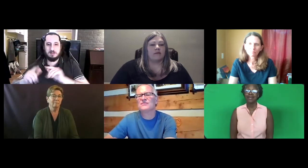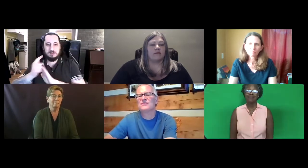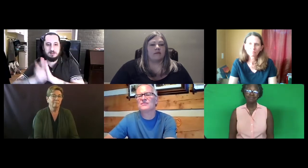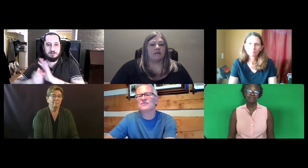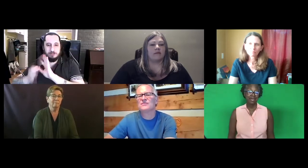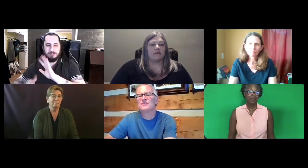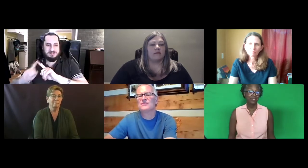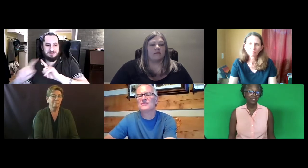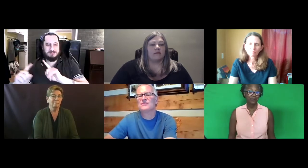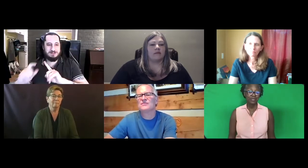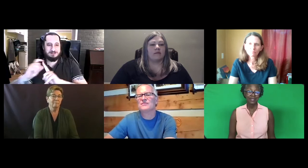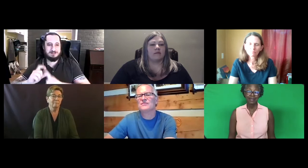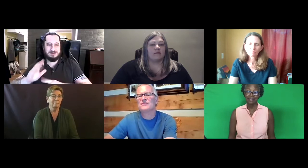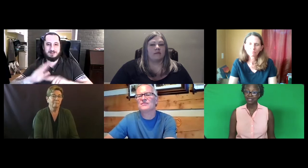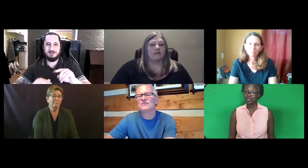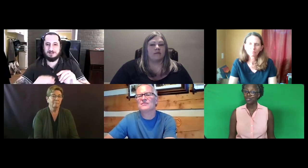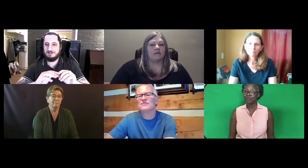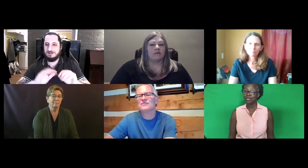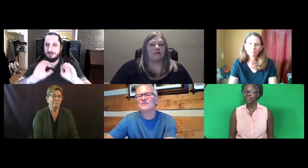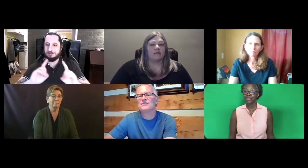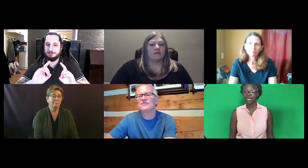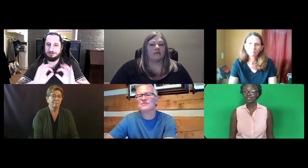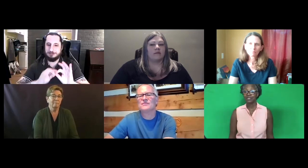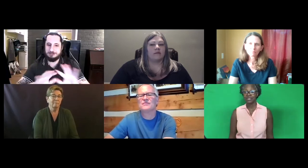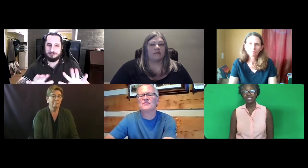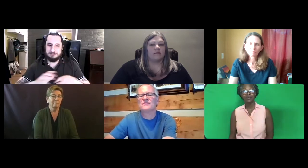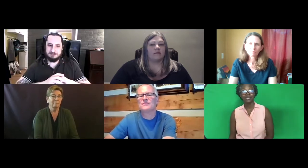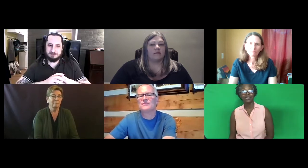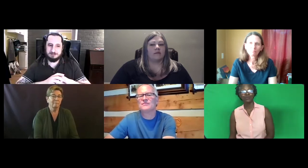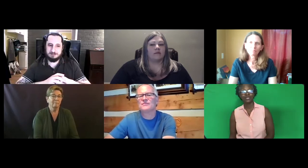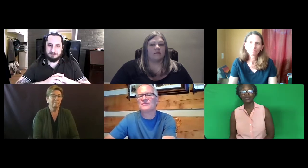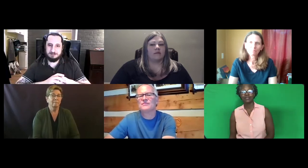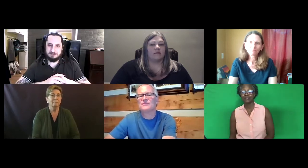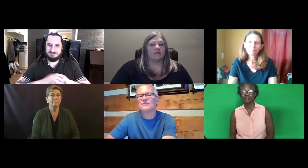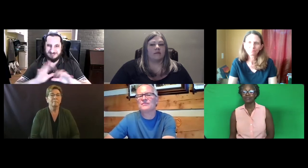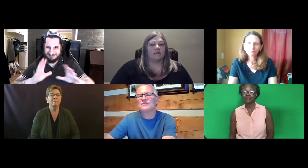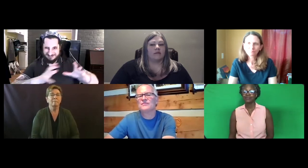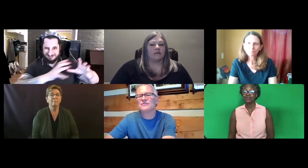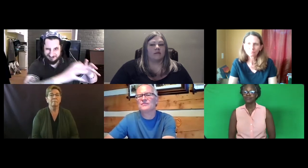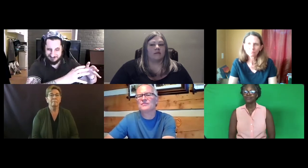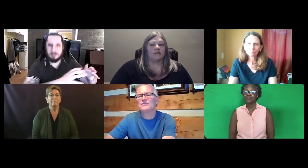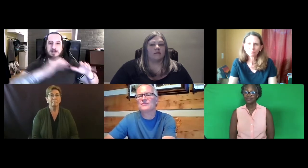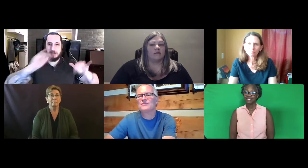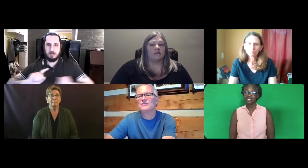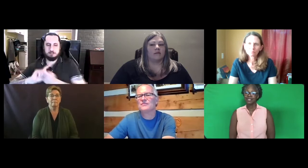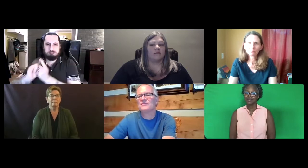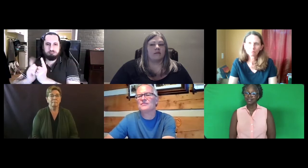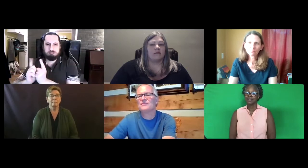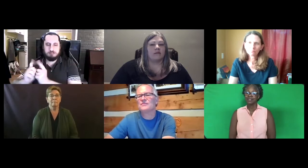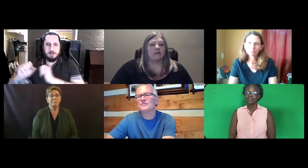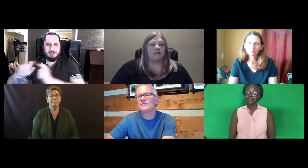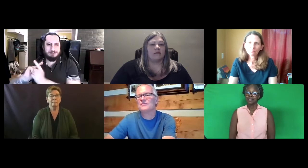And medical interpreting has different terminology than legal interpreting.